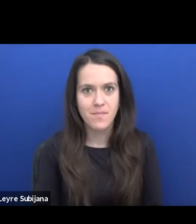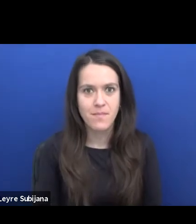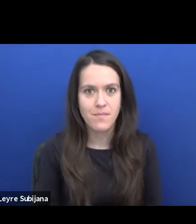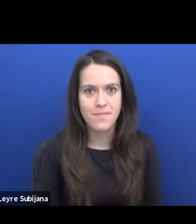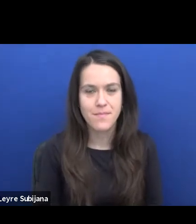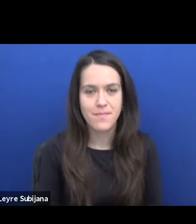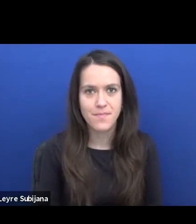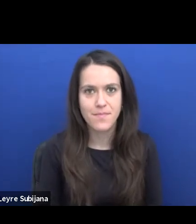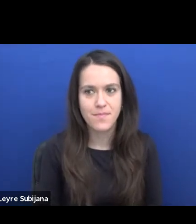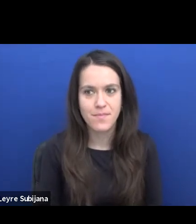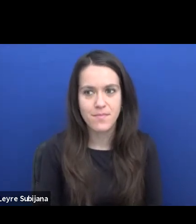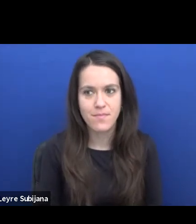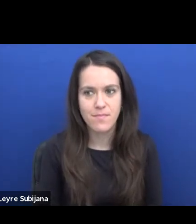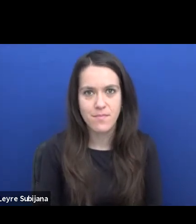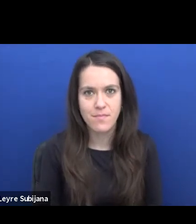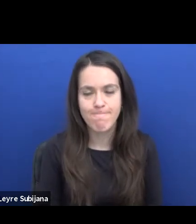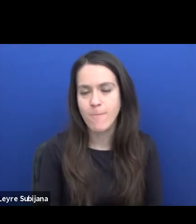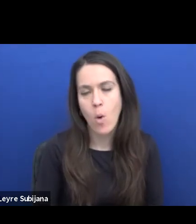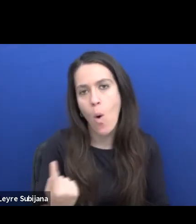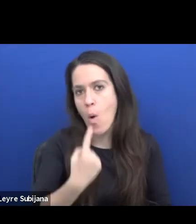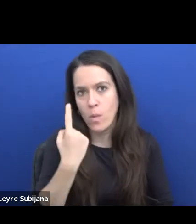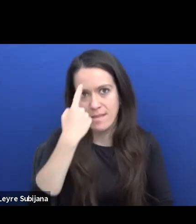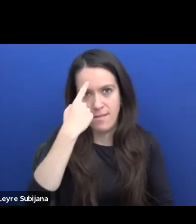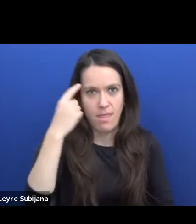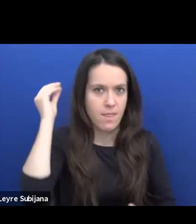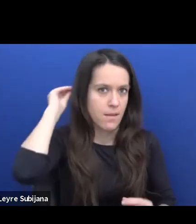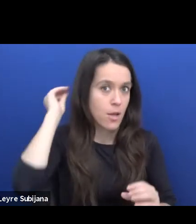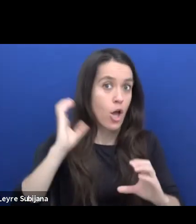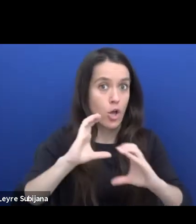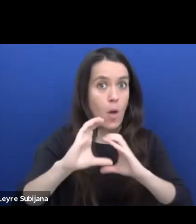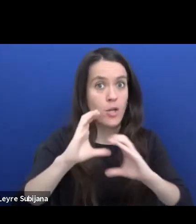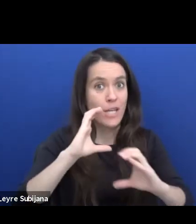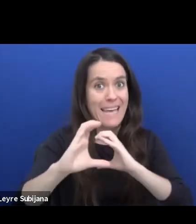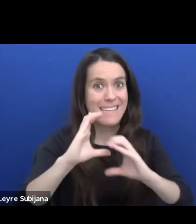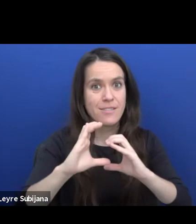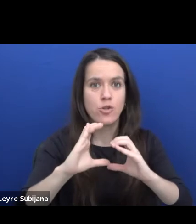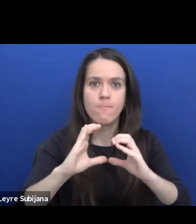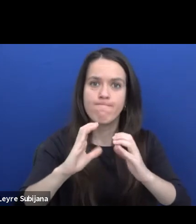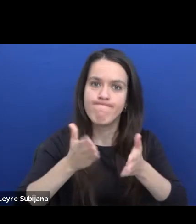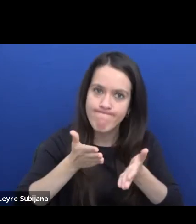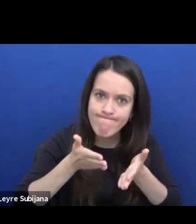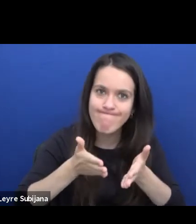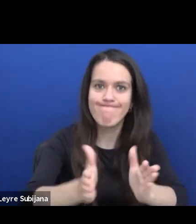So it's always communication. So try to communicate with a lot of people